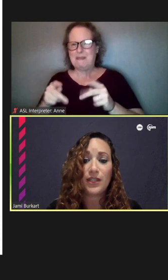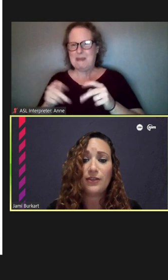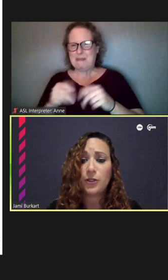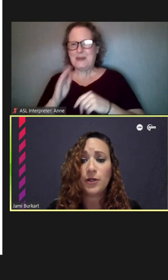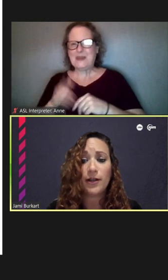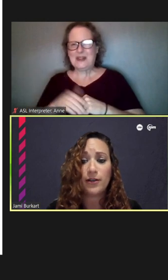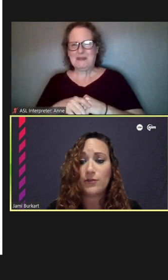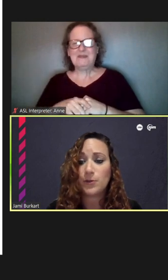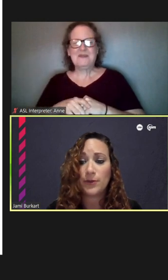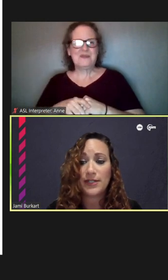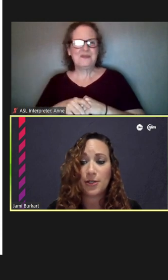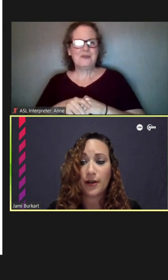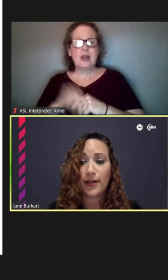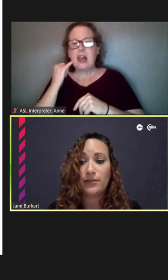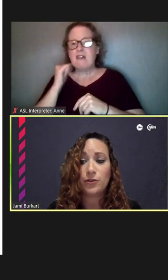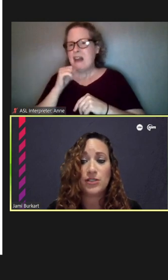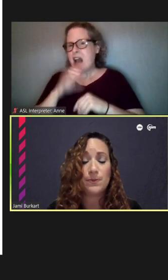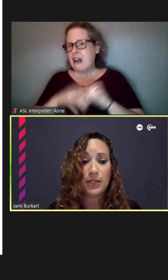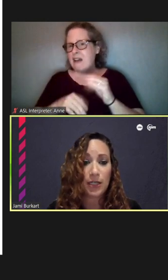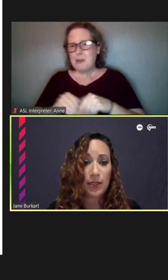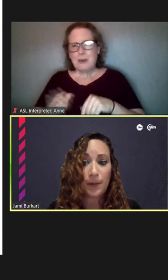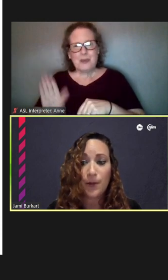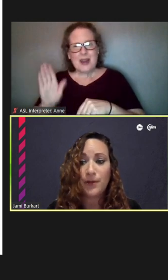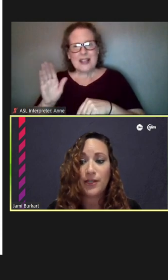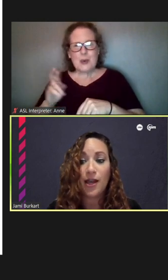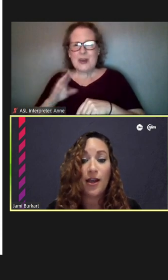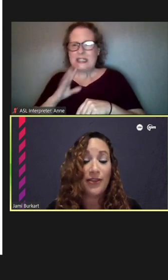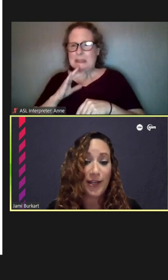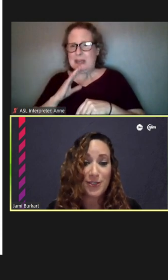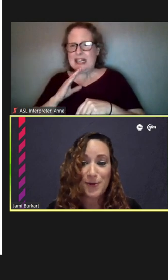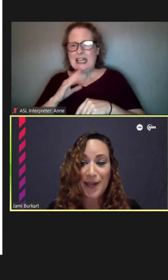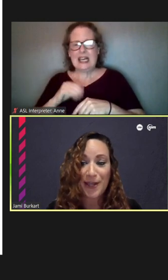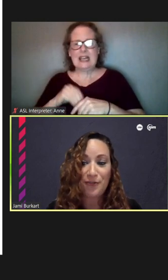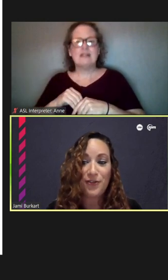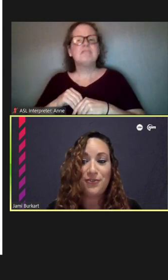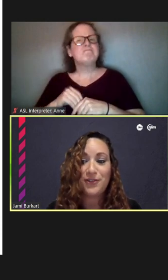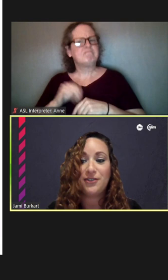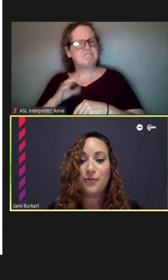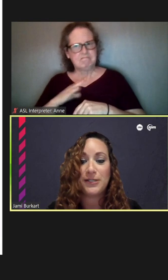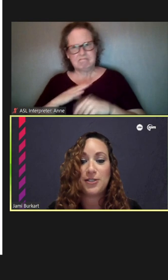If you are not comfortable raising your hand or speaking in public, that's okay. Feel free to voice